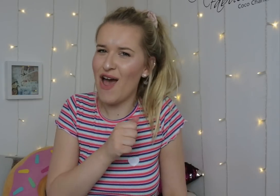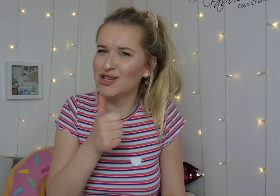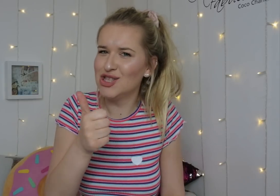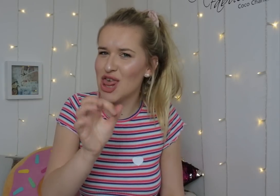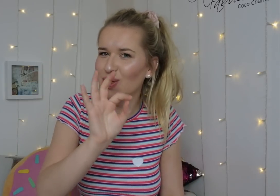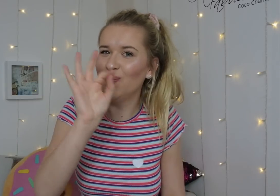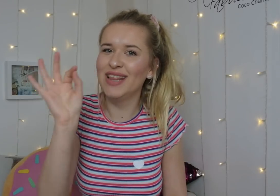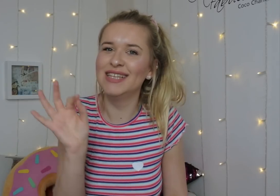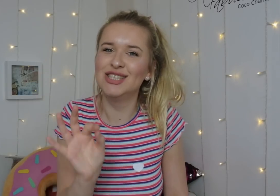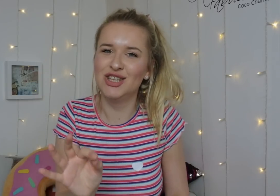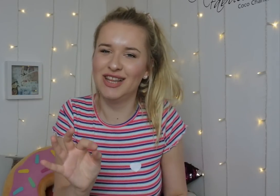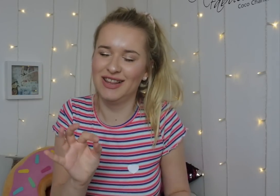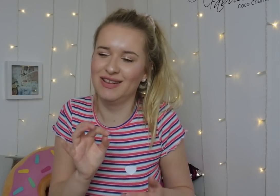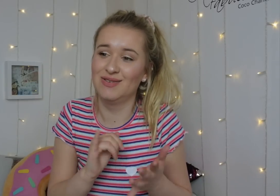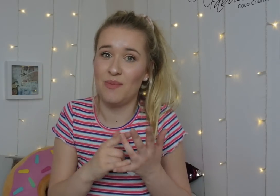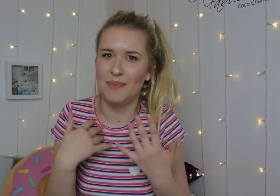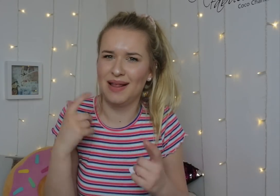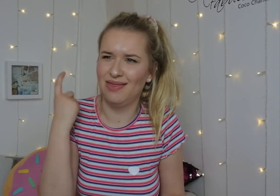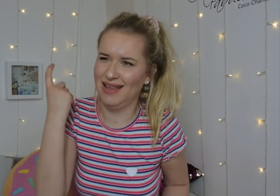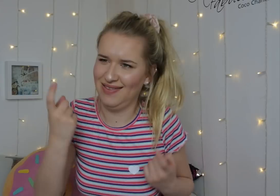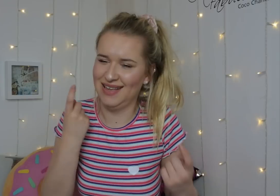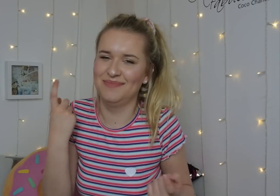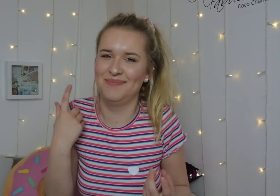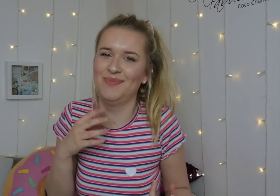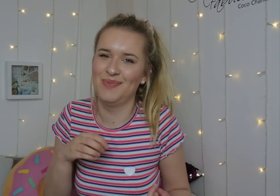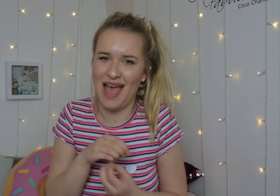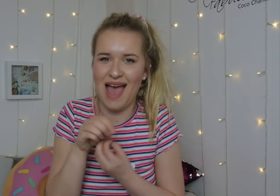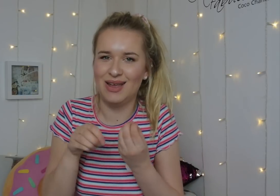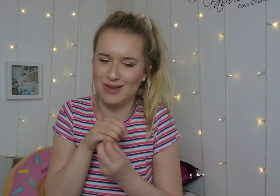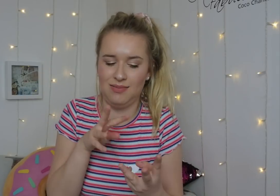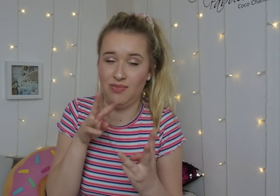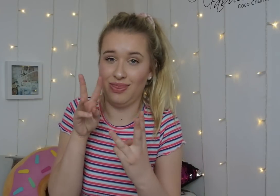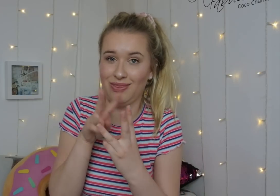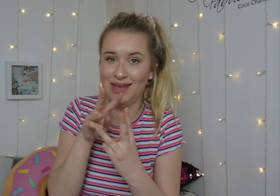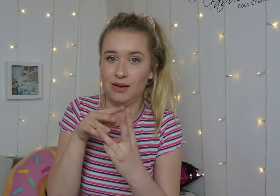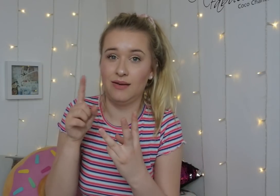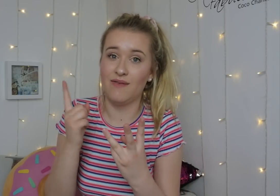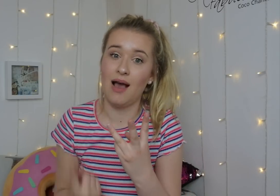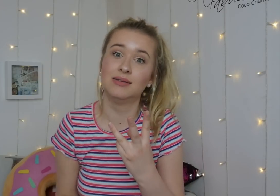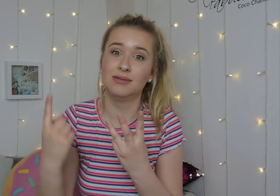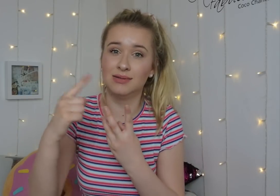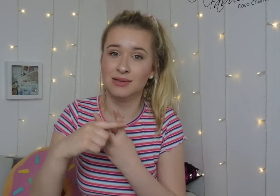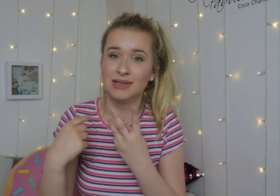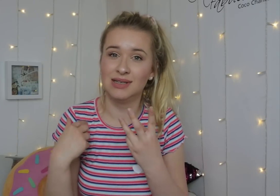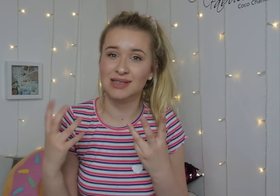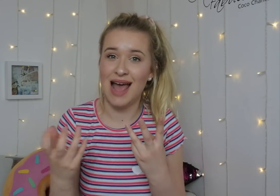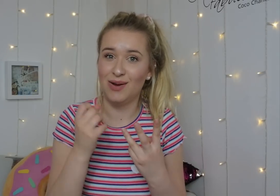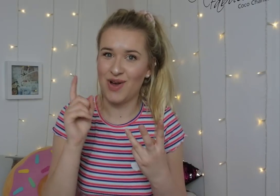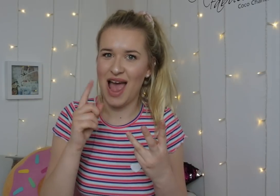Ooo, this is such a good question. So, I've been working it out, The first thing is,